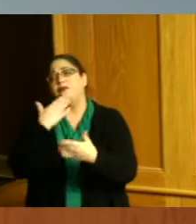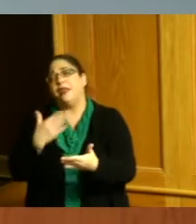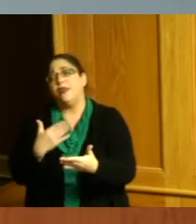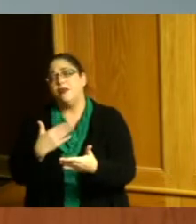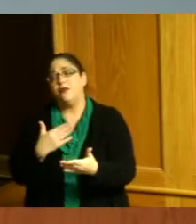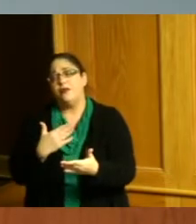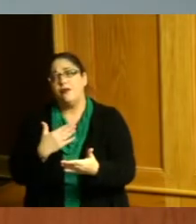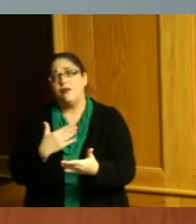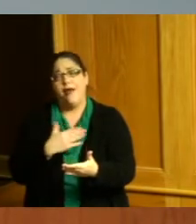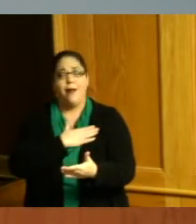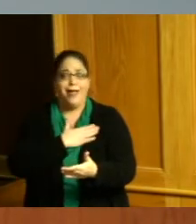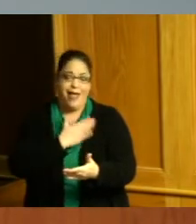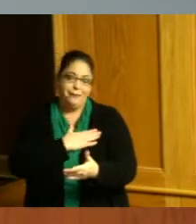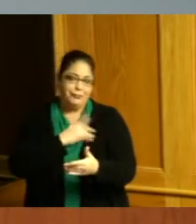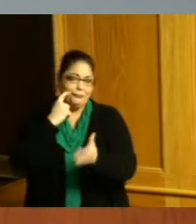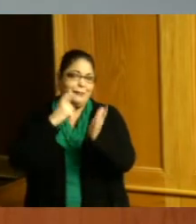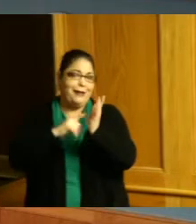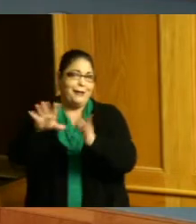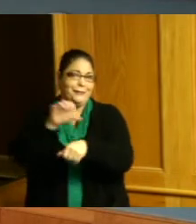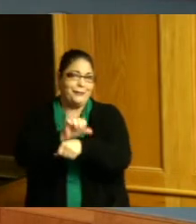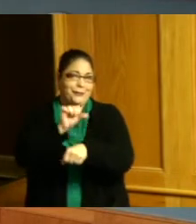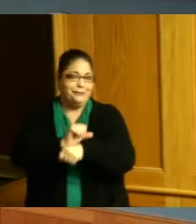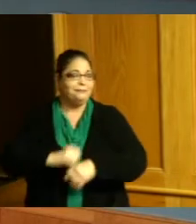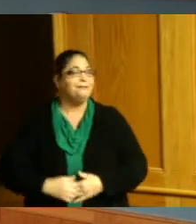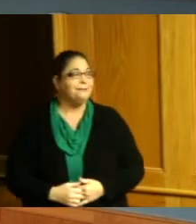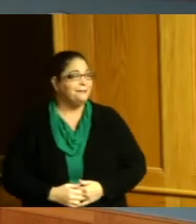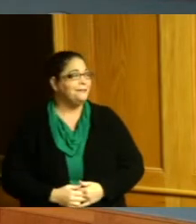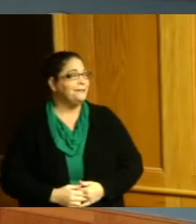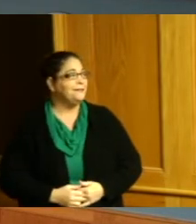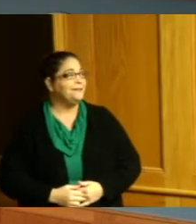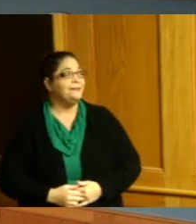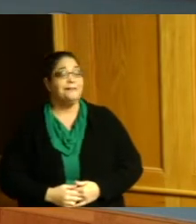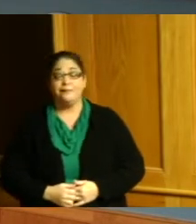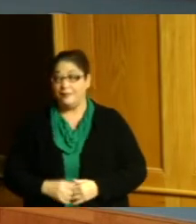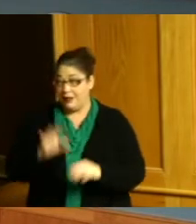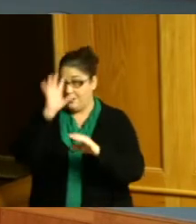recognition this afternoon thank you and we'd like to come down and take a picture with us